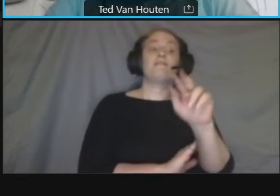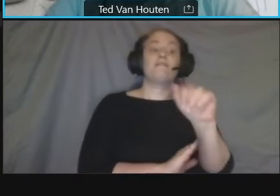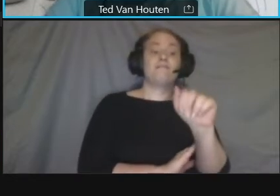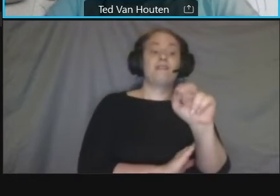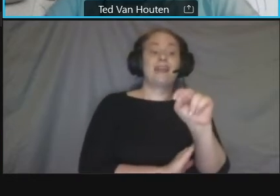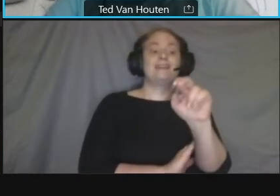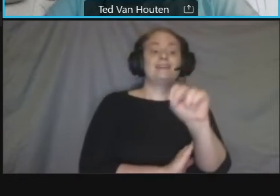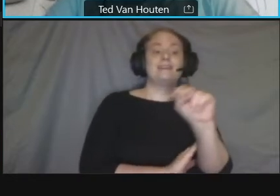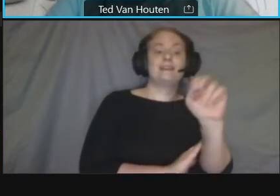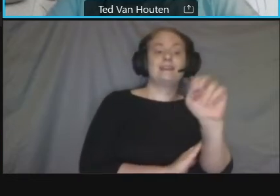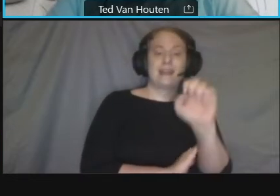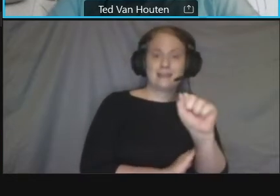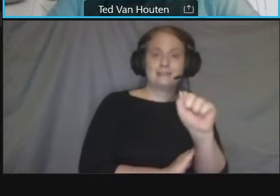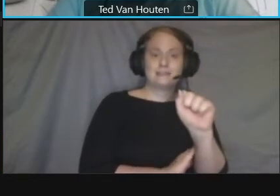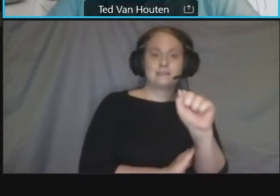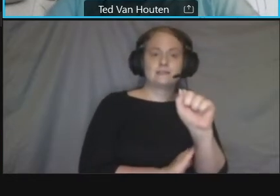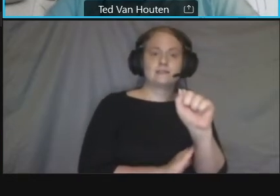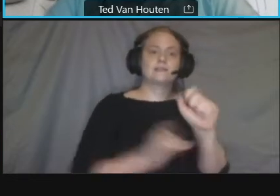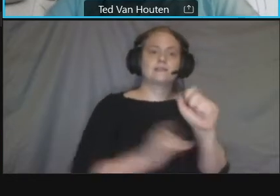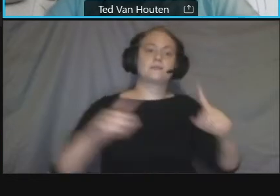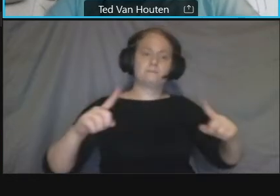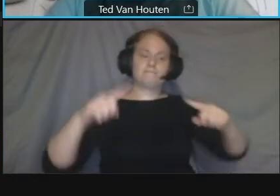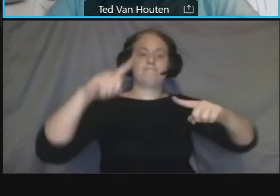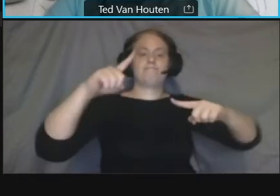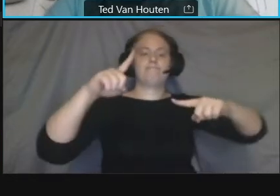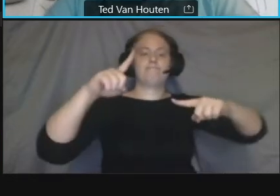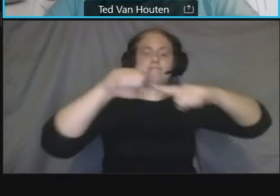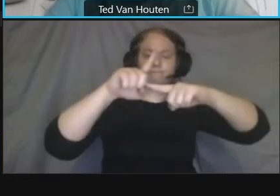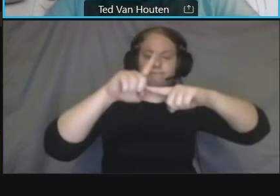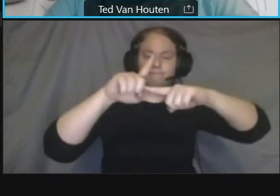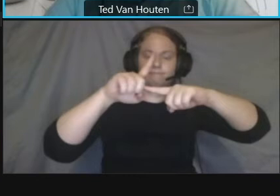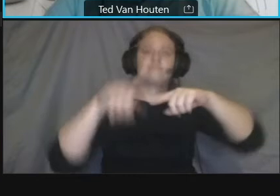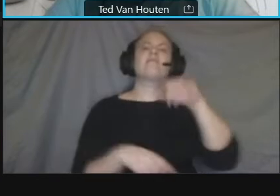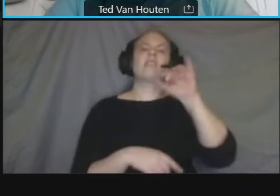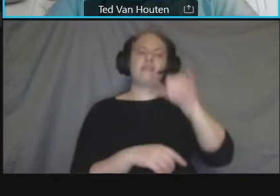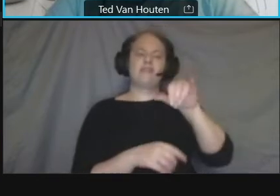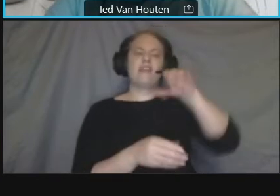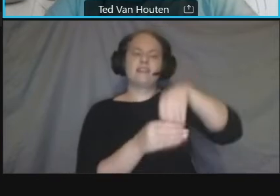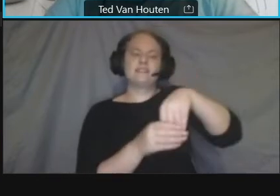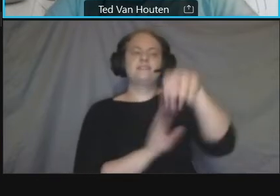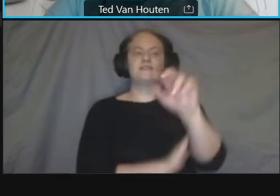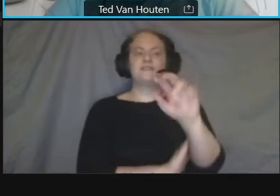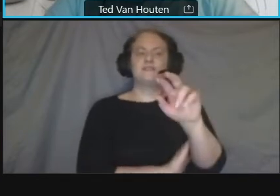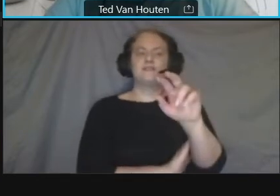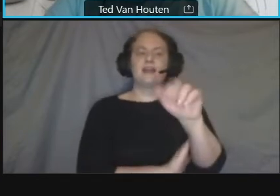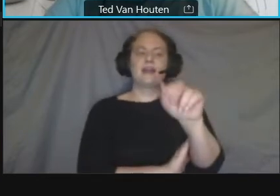and it's in the boundaries of anc three f um for connecticut avenue what we're considering